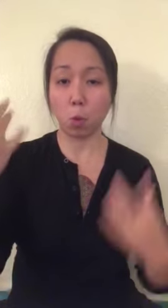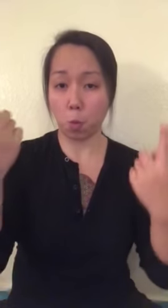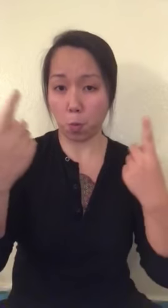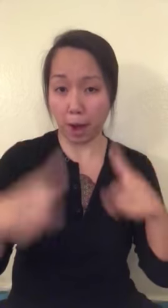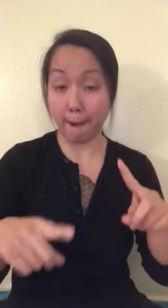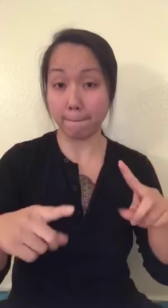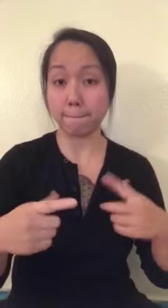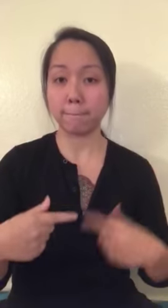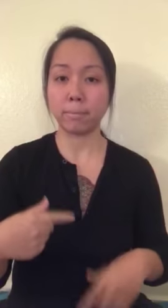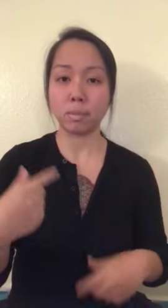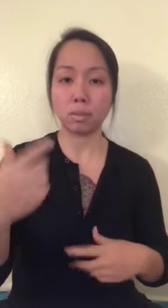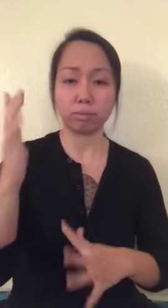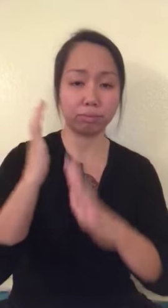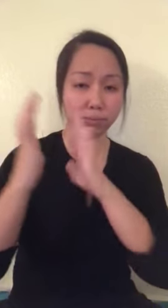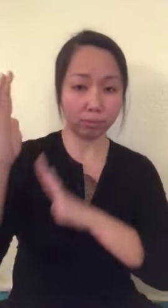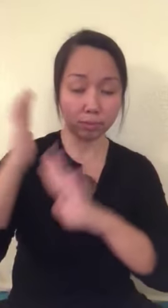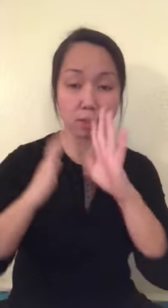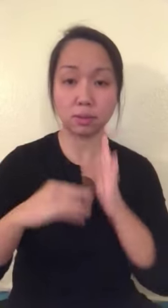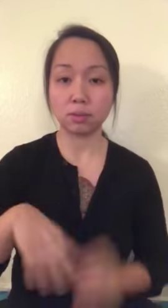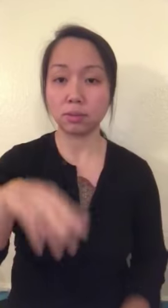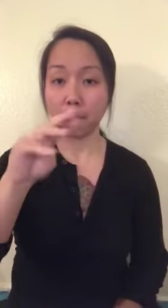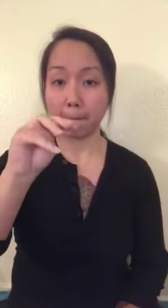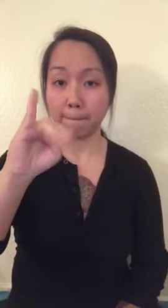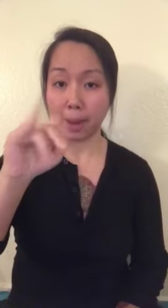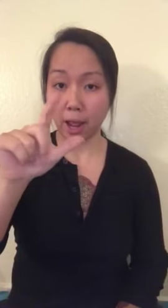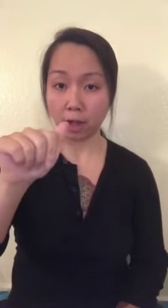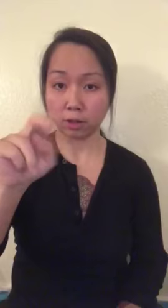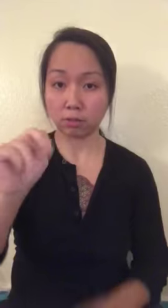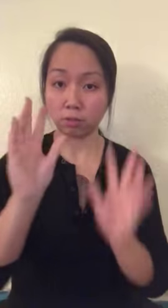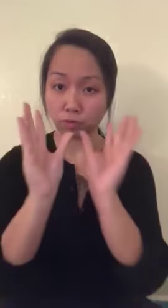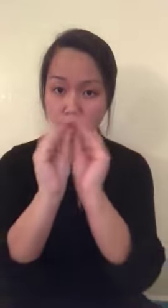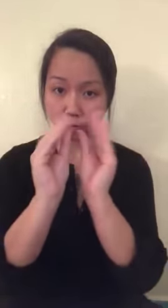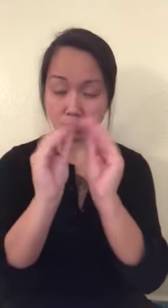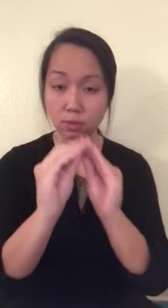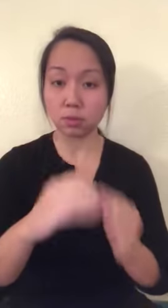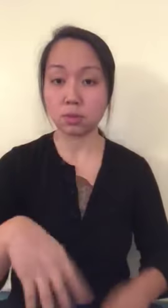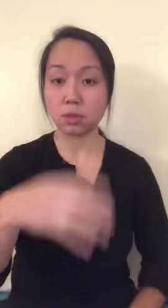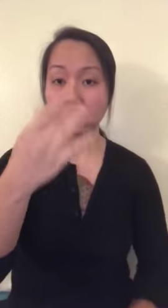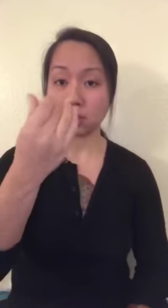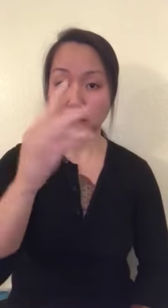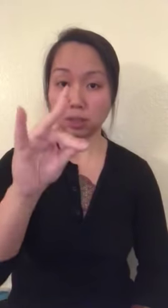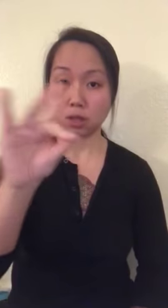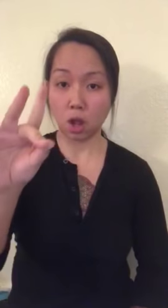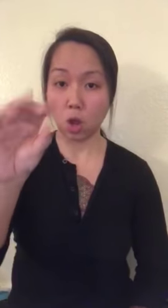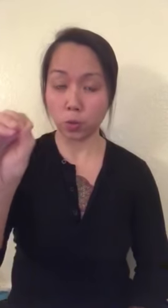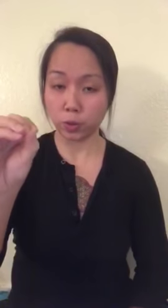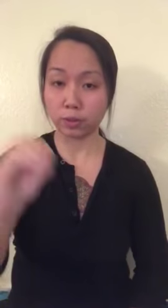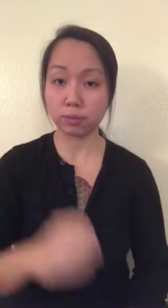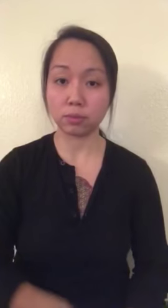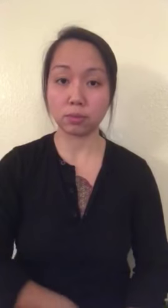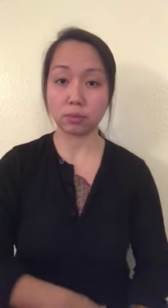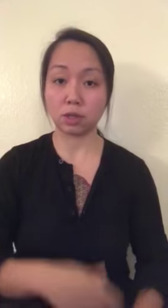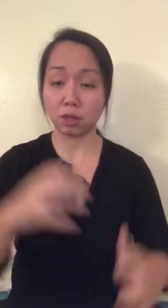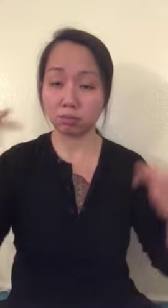What actually happened is... There was Milian Conference in 1880.